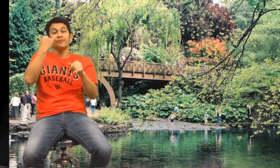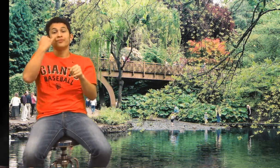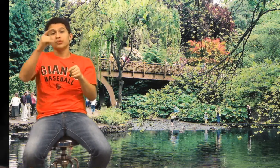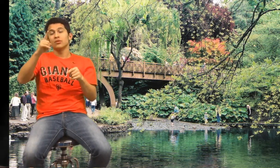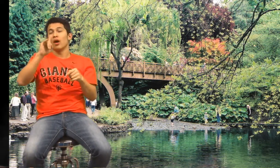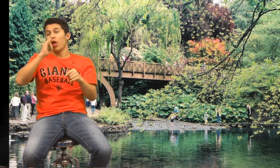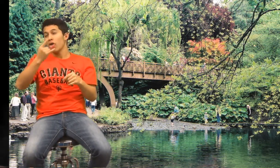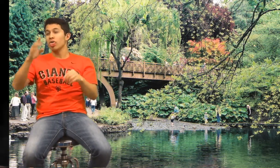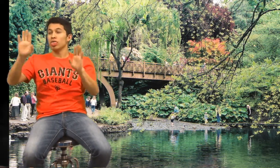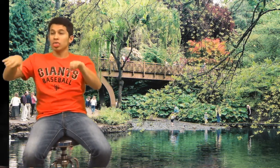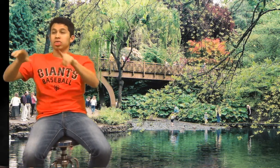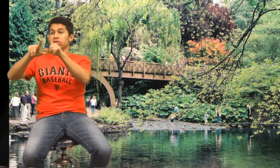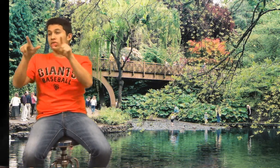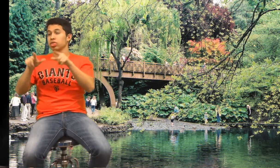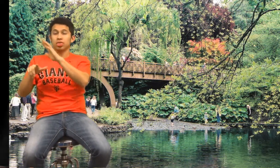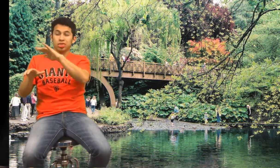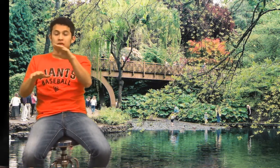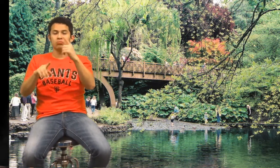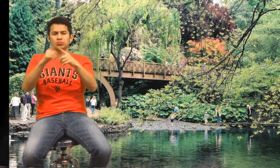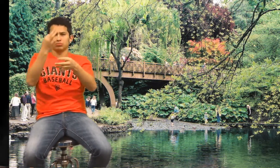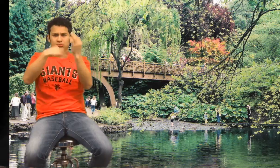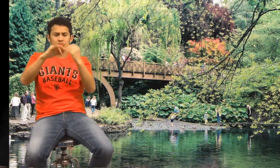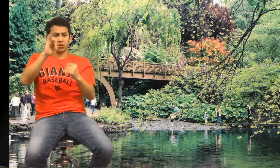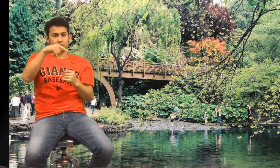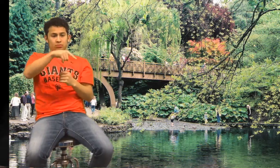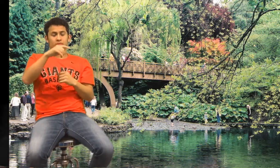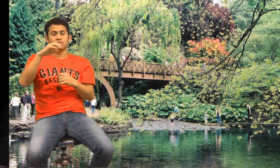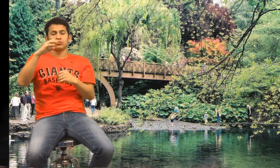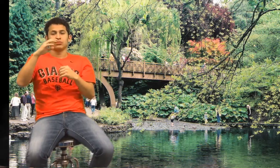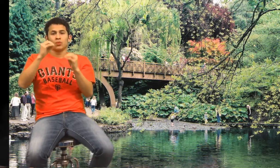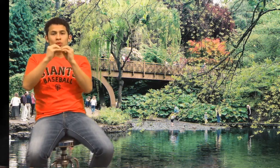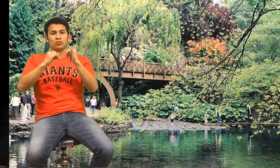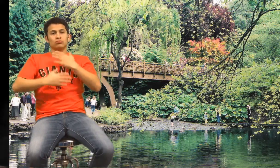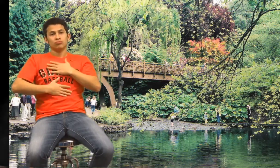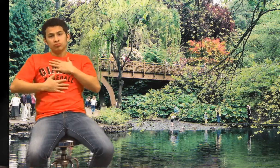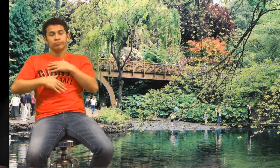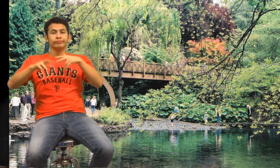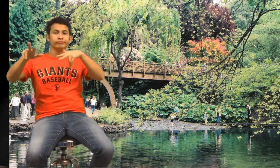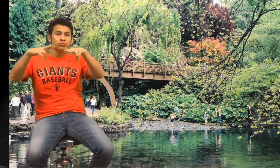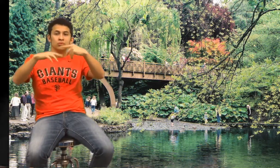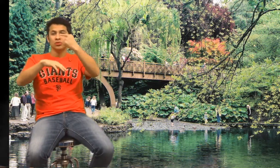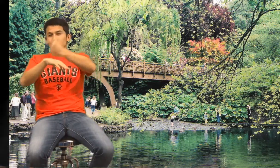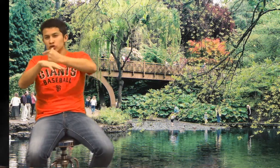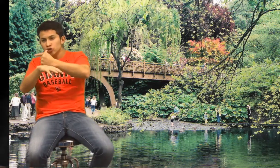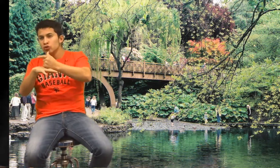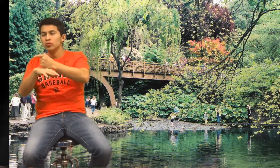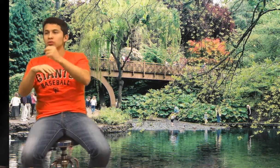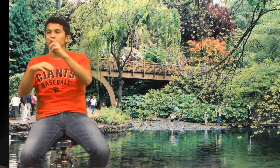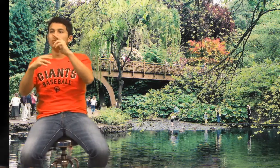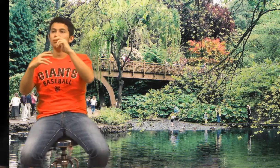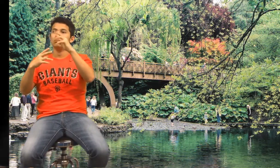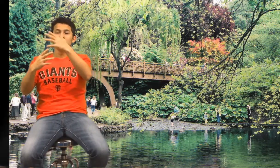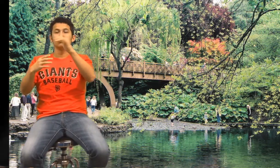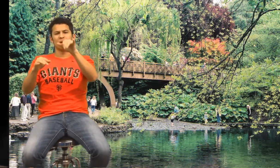If you don't want to go to these other spots, this one would be a good one. There, you may enjoy by hiking or study geology.